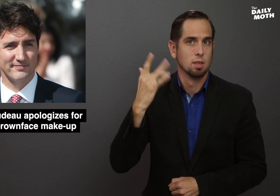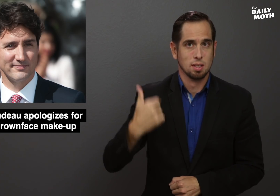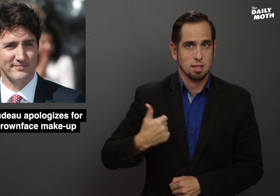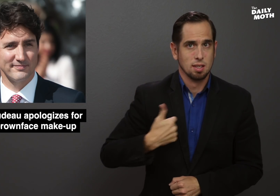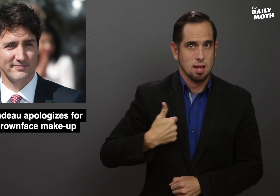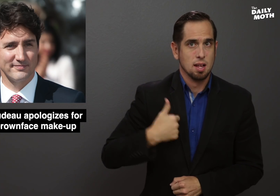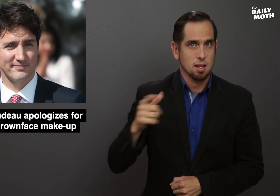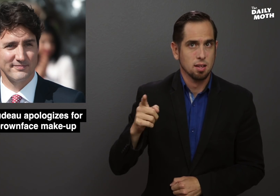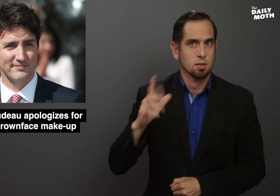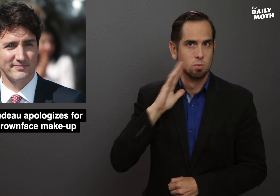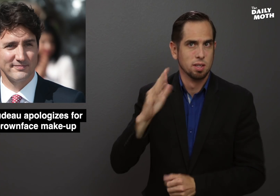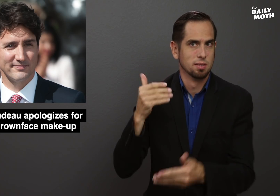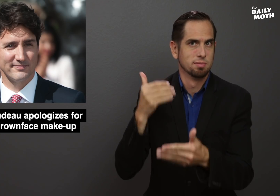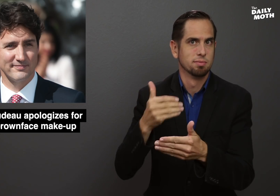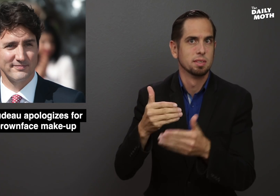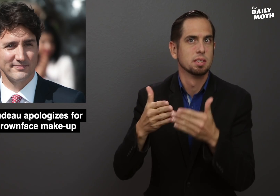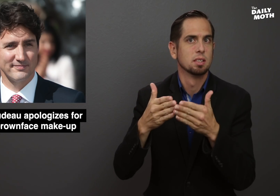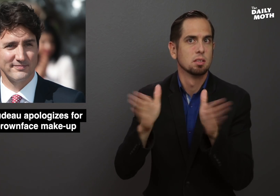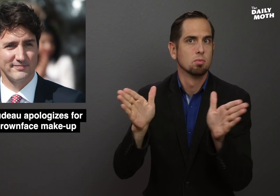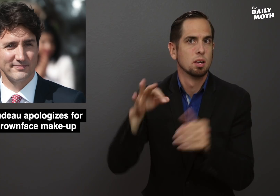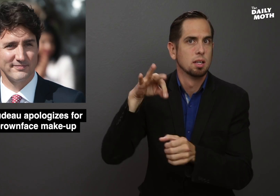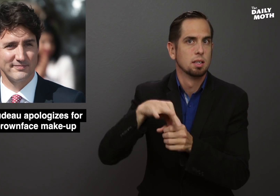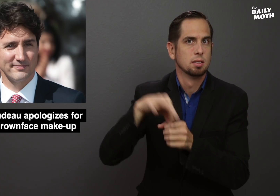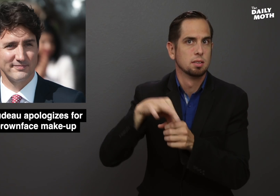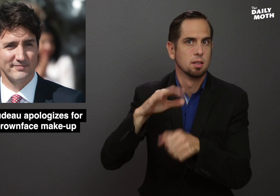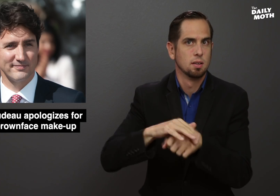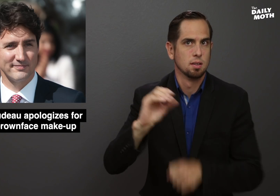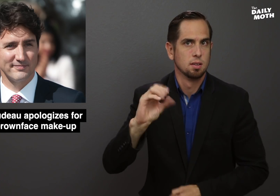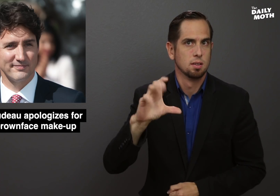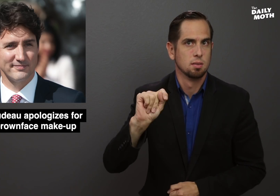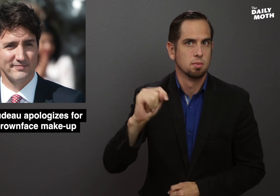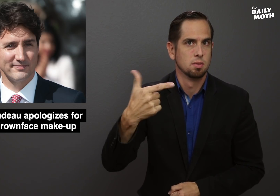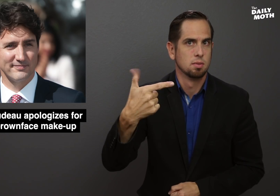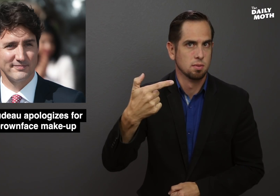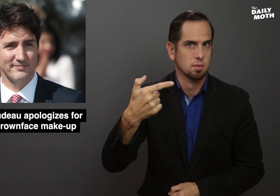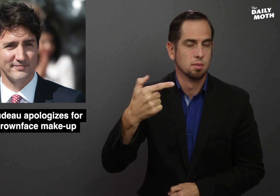because Canada has a general election on October 21